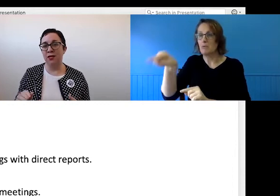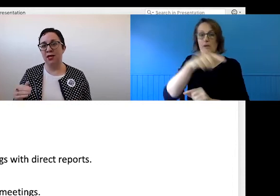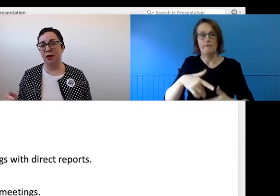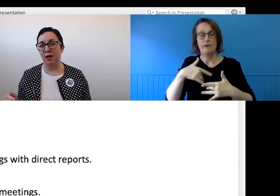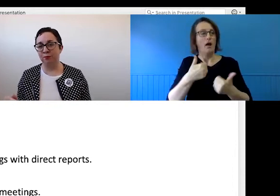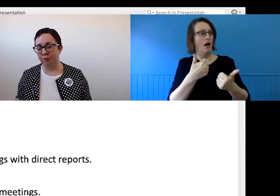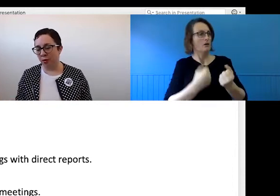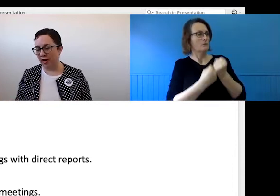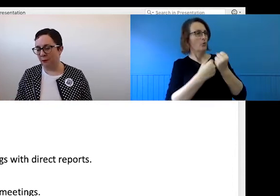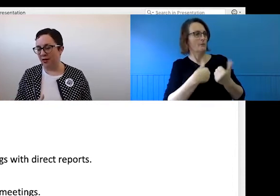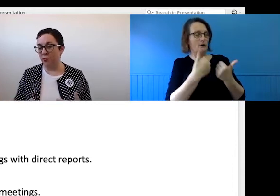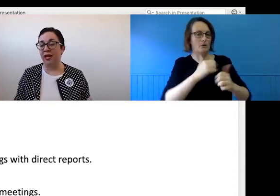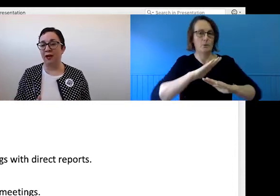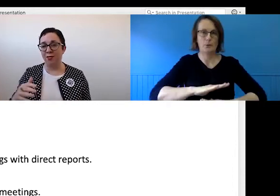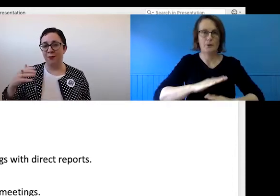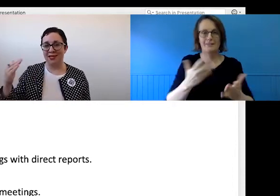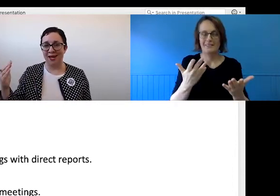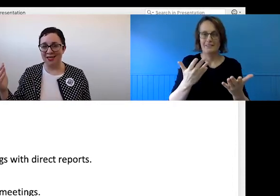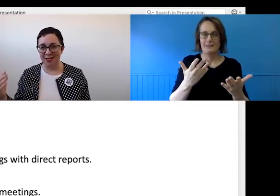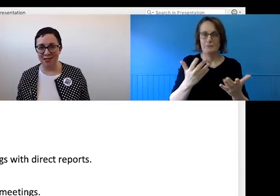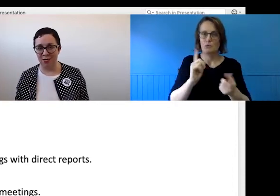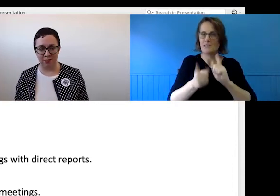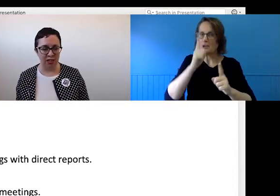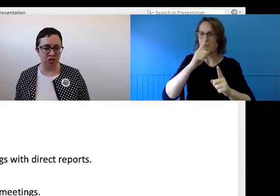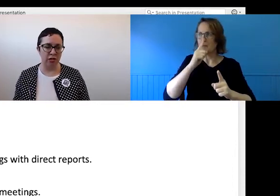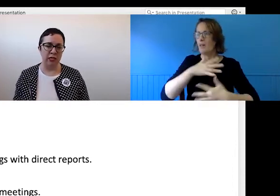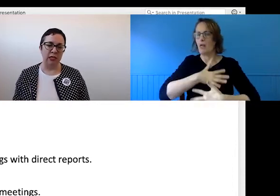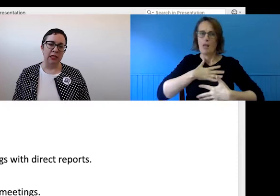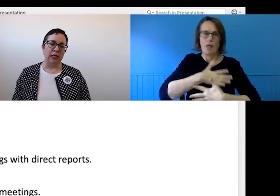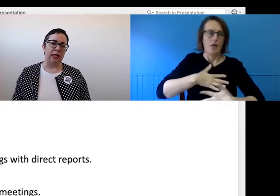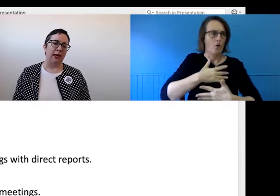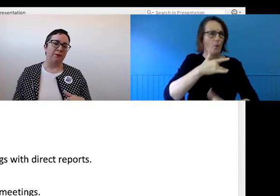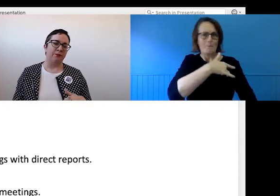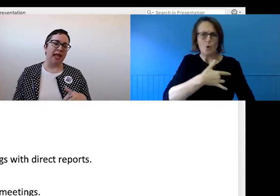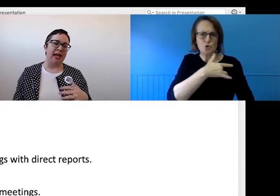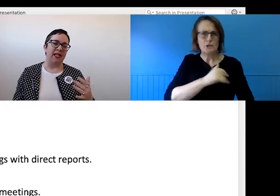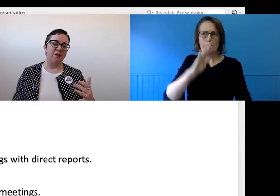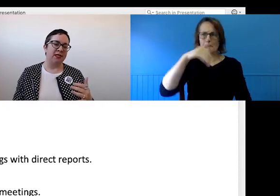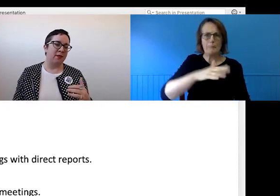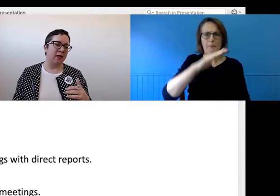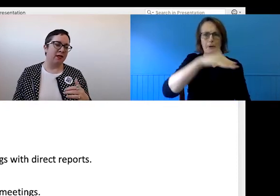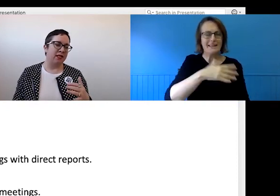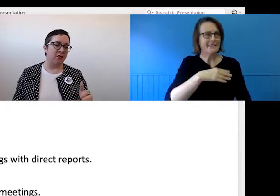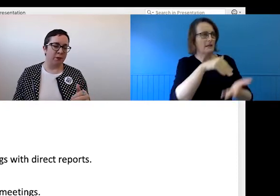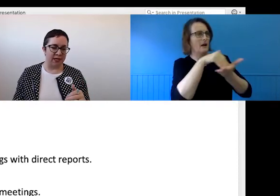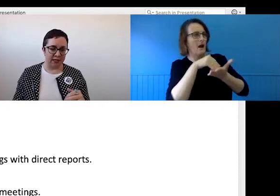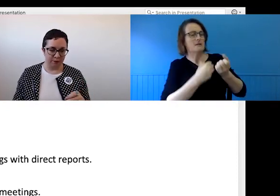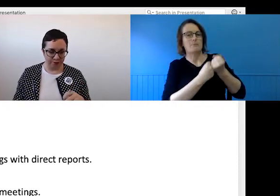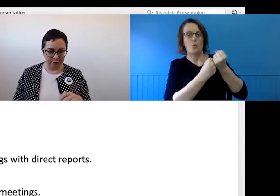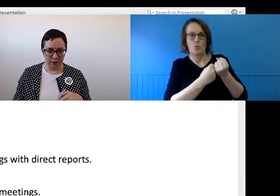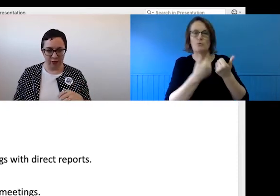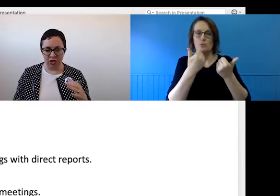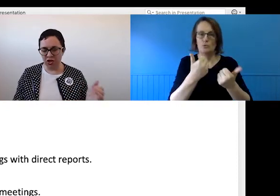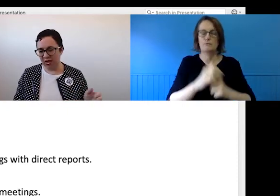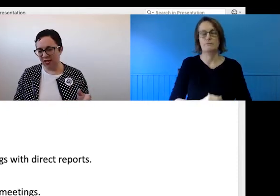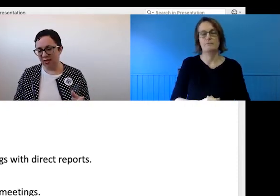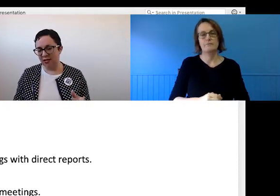It gives them a safe space to share things that they